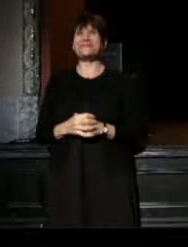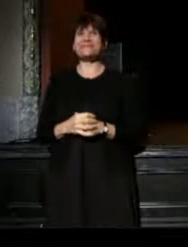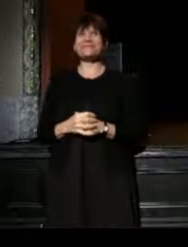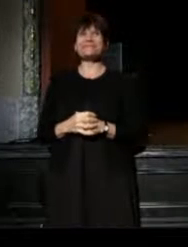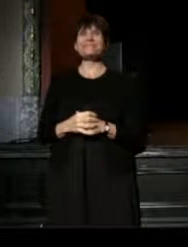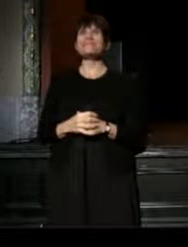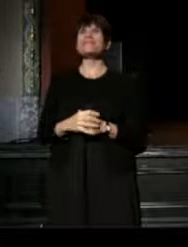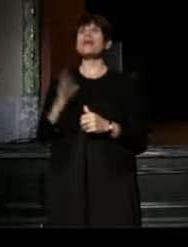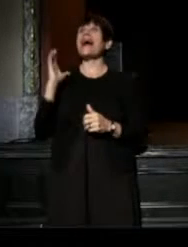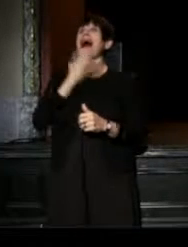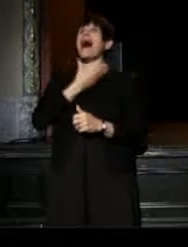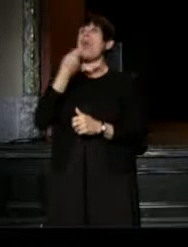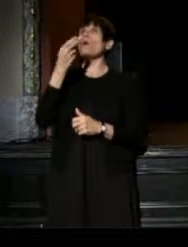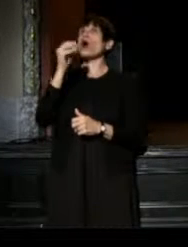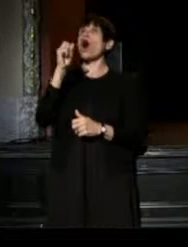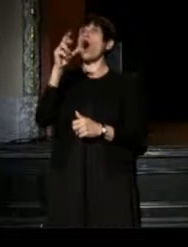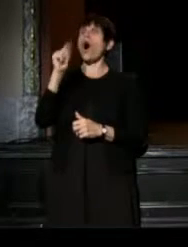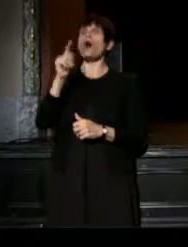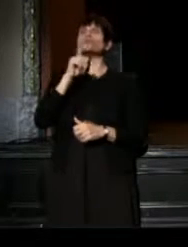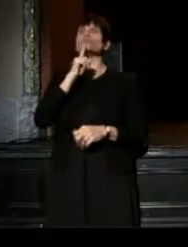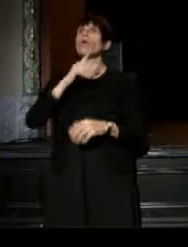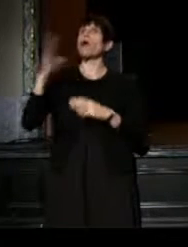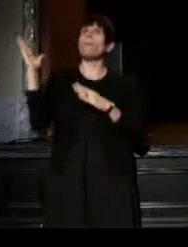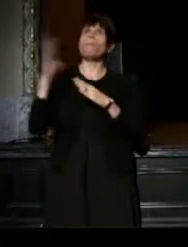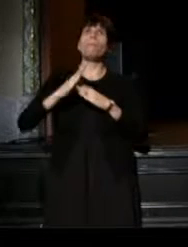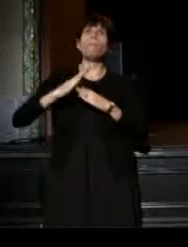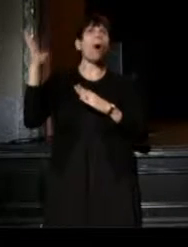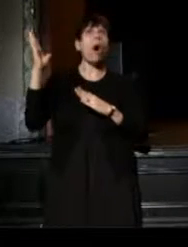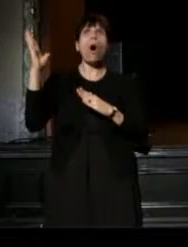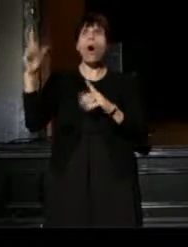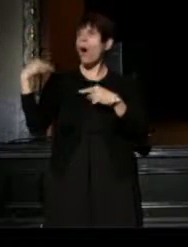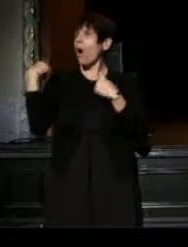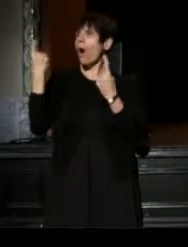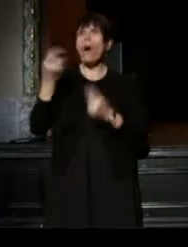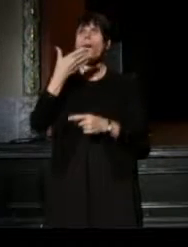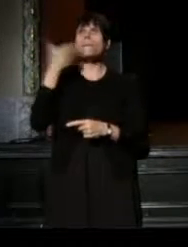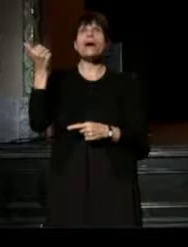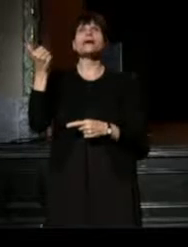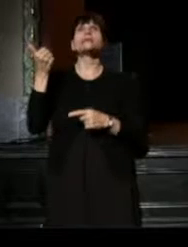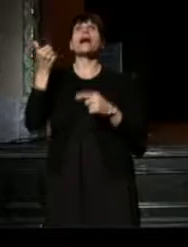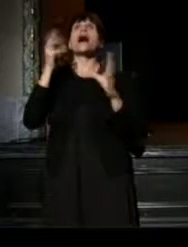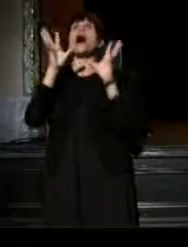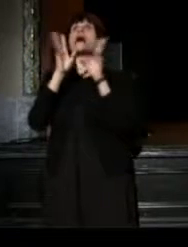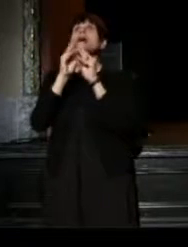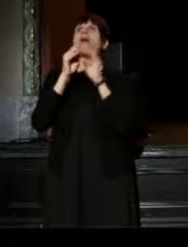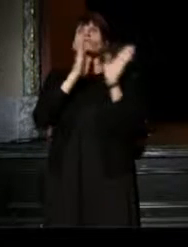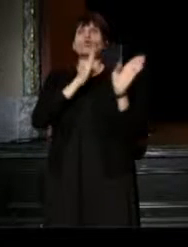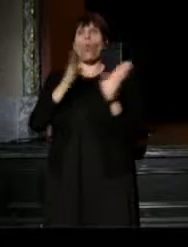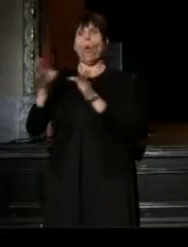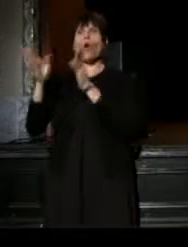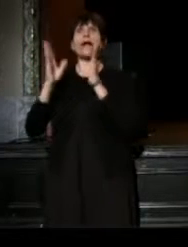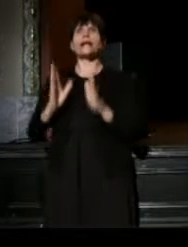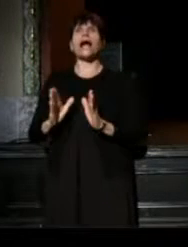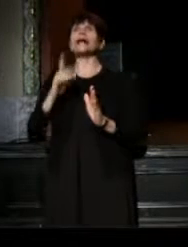Our host have outdone themselves and our Conference organizers have taken us on a deep dive